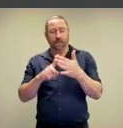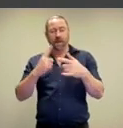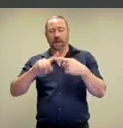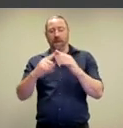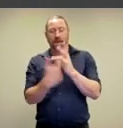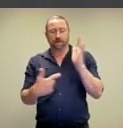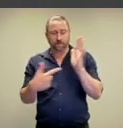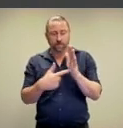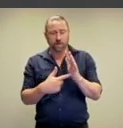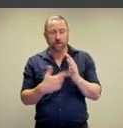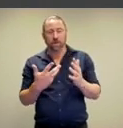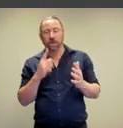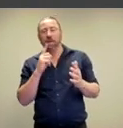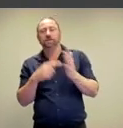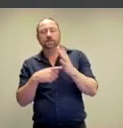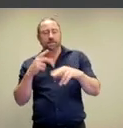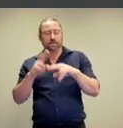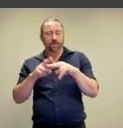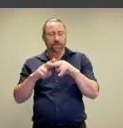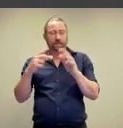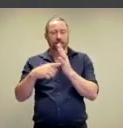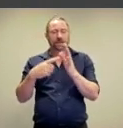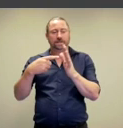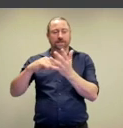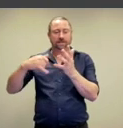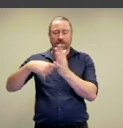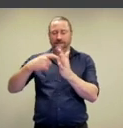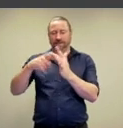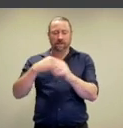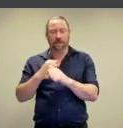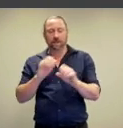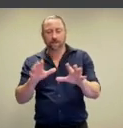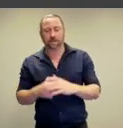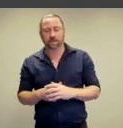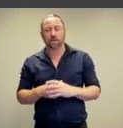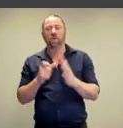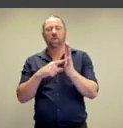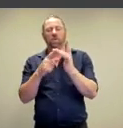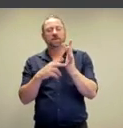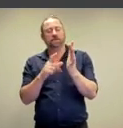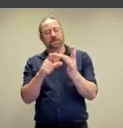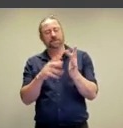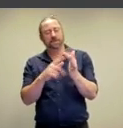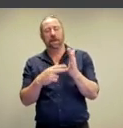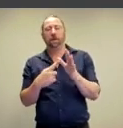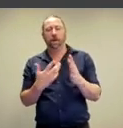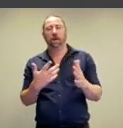Valie Export's work, TAP and TOUCH CINEMA takes place in public, in this work she's